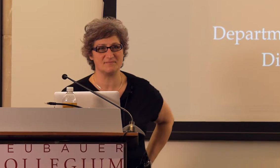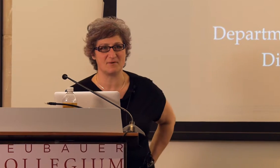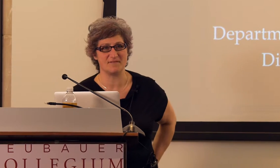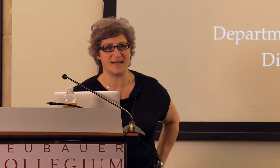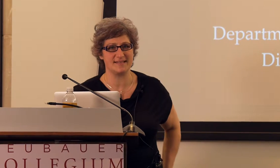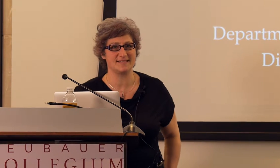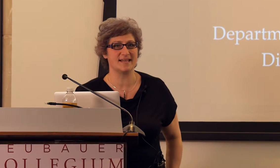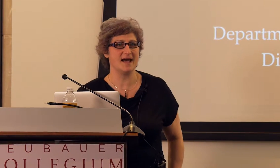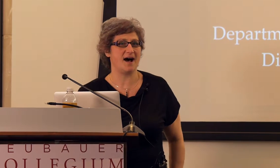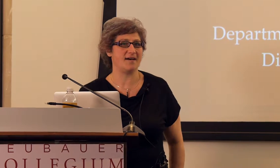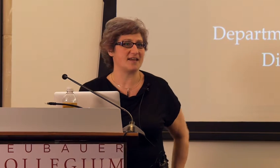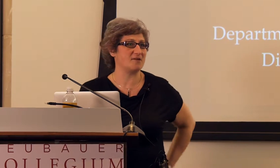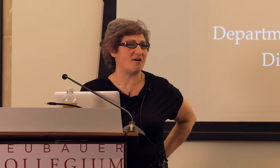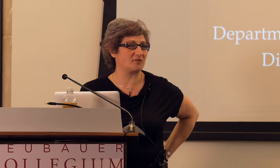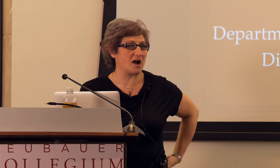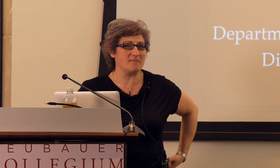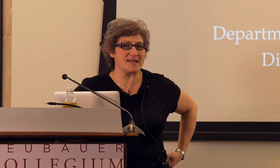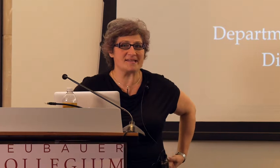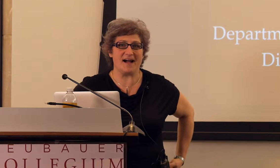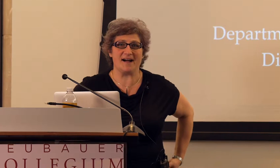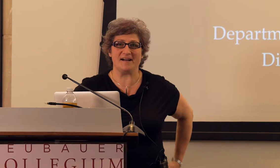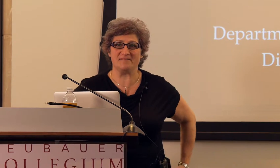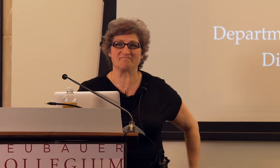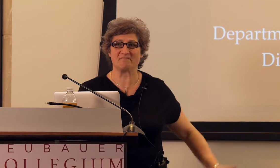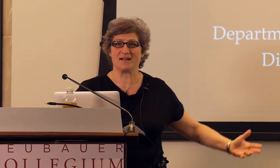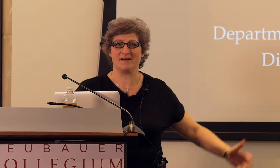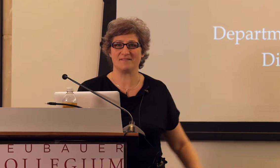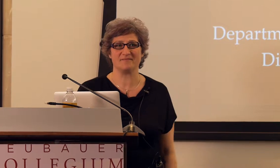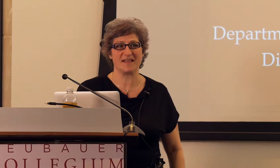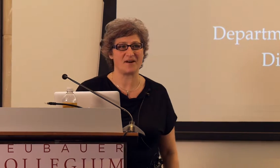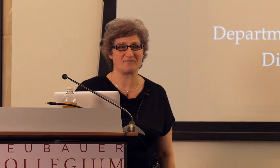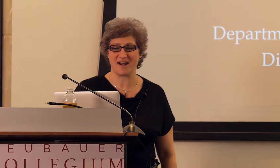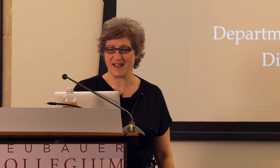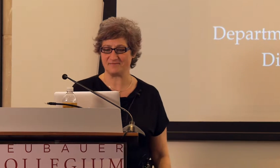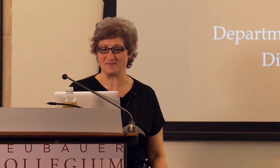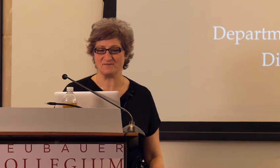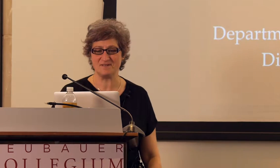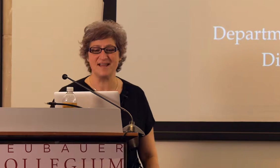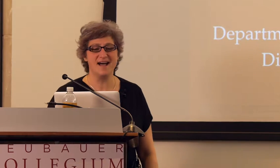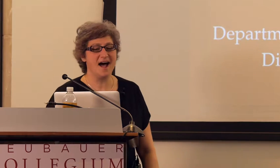to both events, thank you all for coming late on a Friday afternoon.